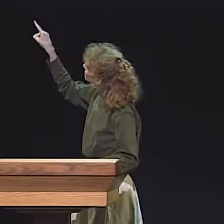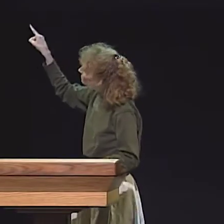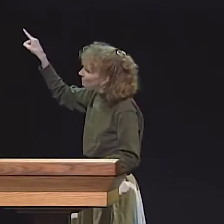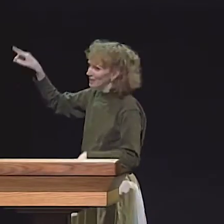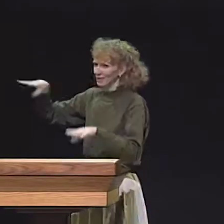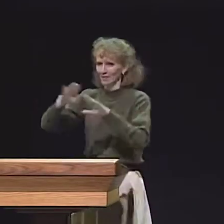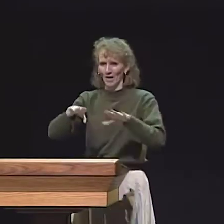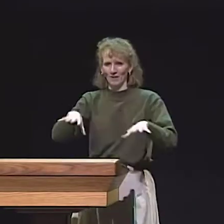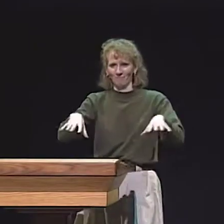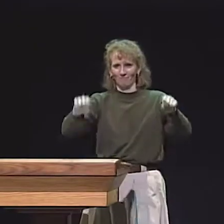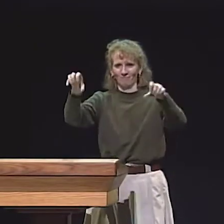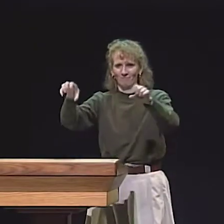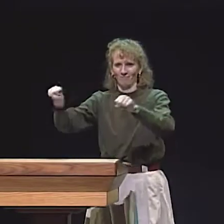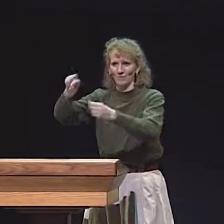AND THEN WE'RE READY TO DO ROLE PLAYING.